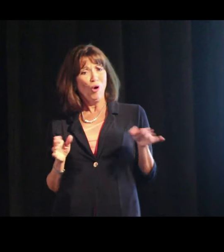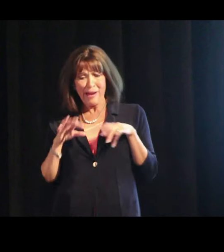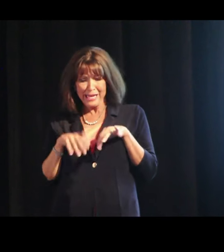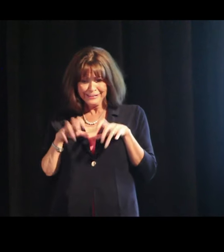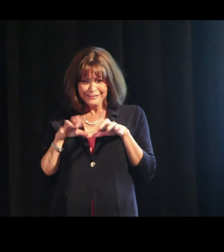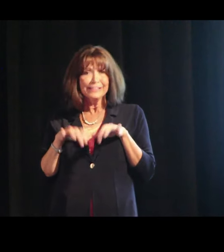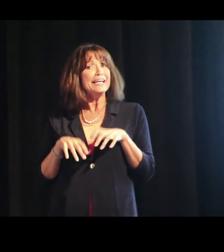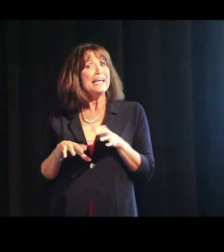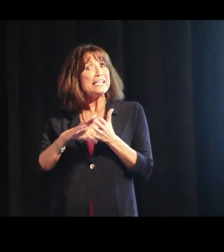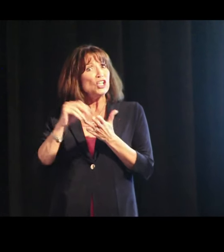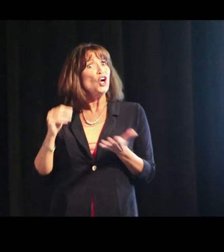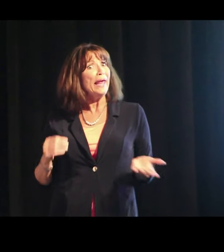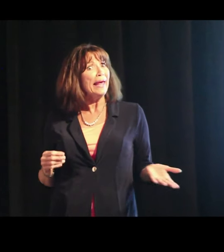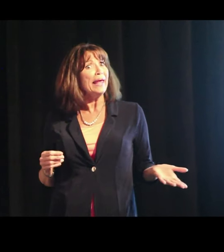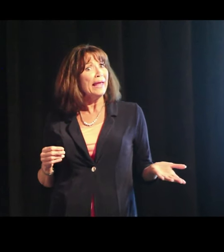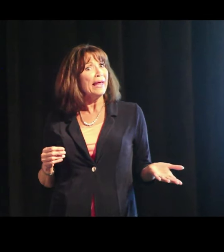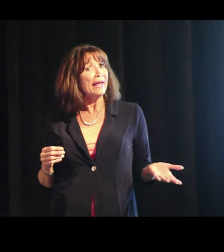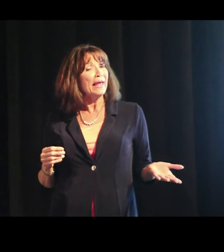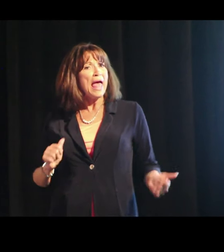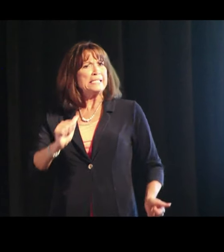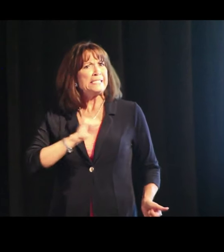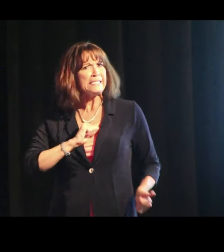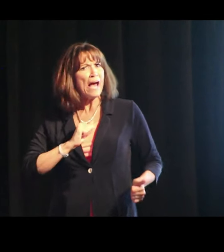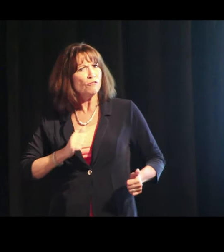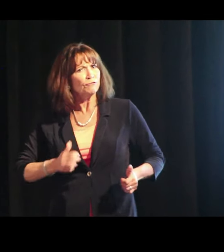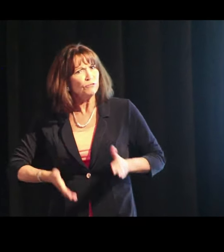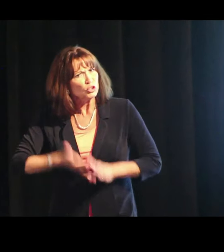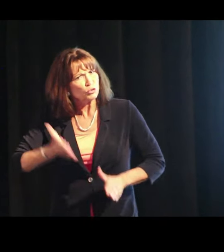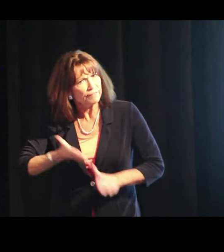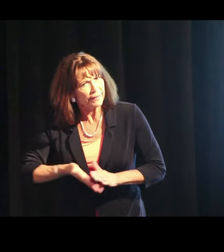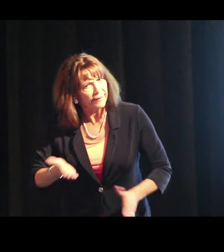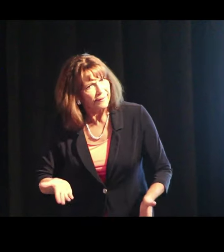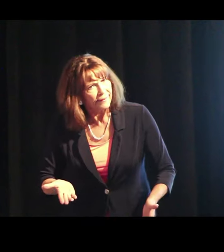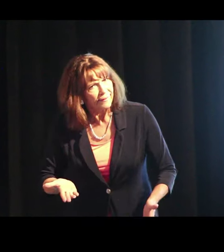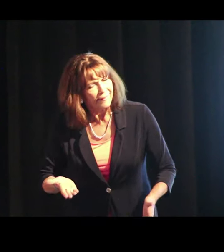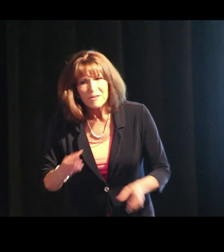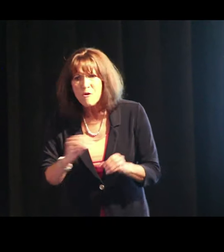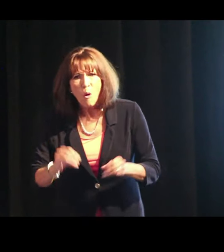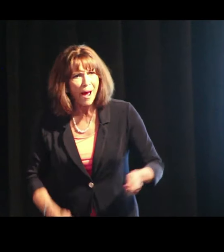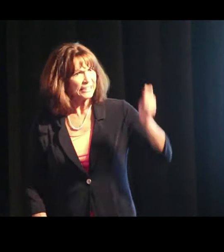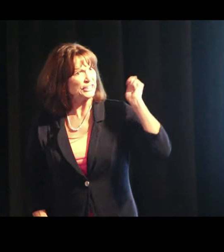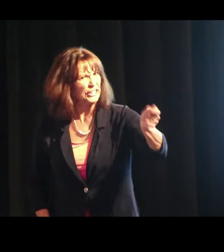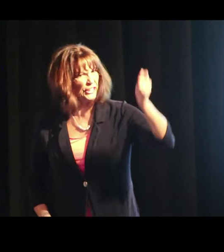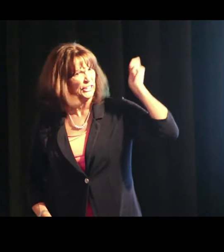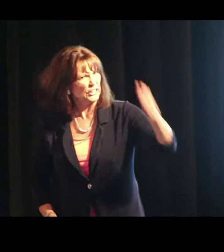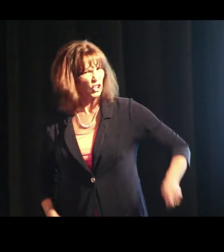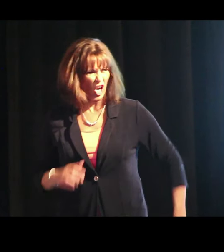on the computer learning. Self-driven learning. Nobody is making him